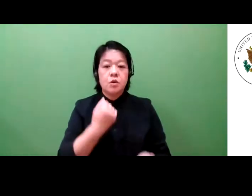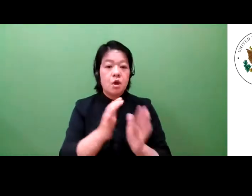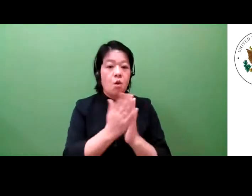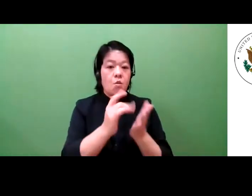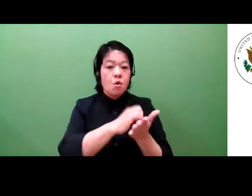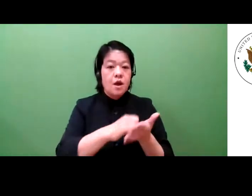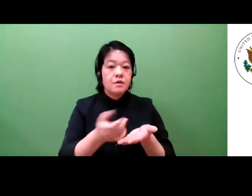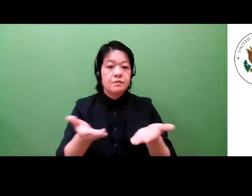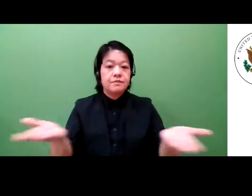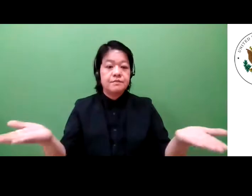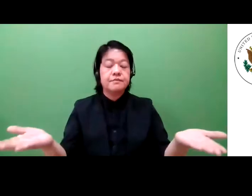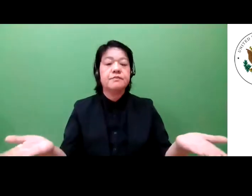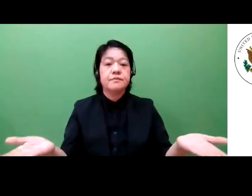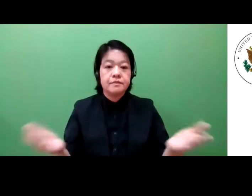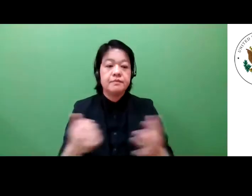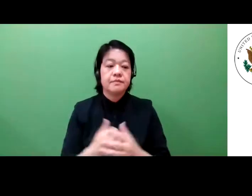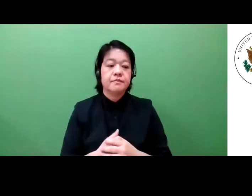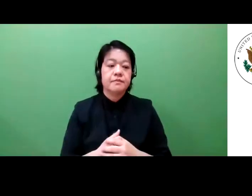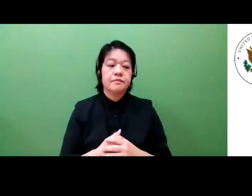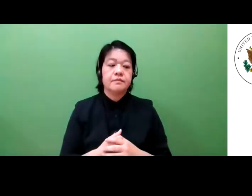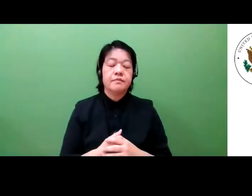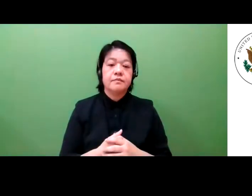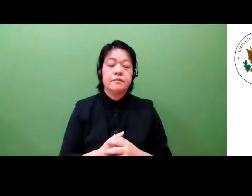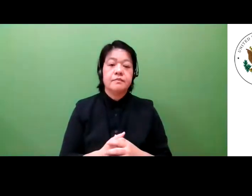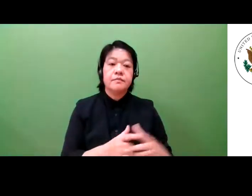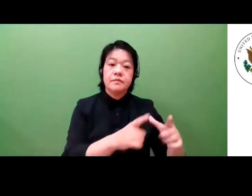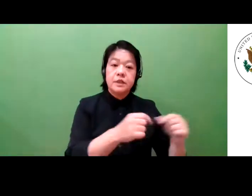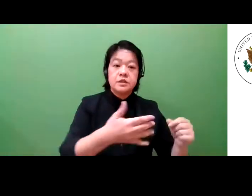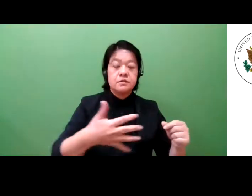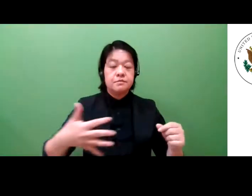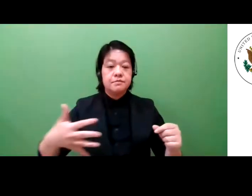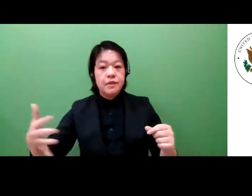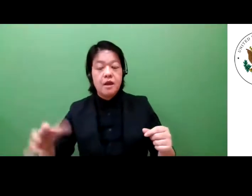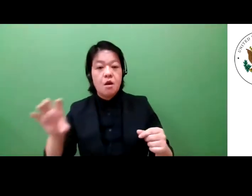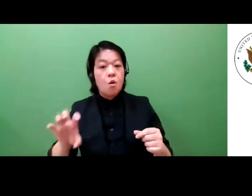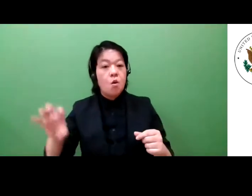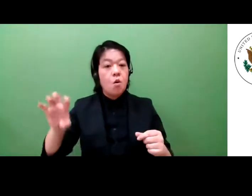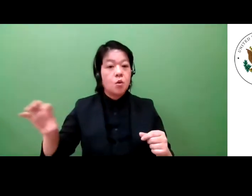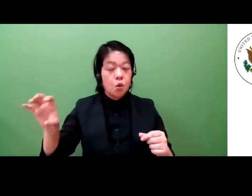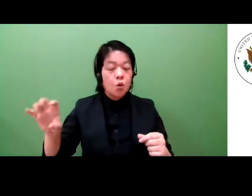States, Japan, and the European Union patent systems. Dr. Takenaka.